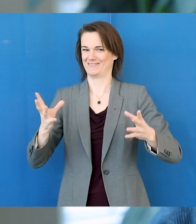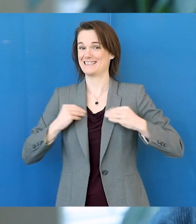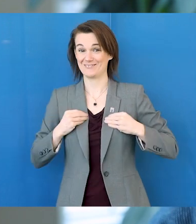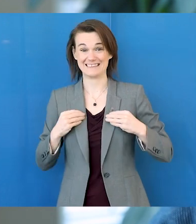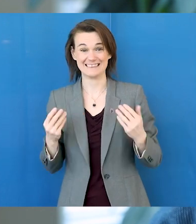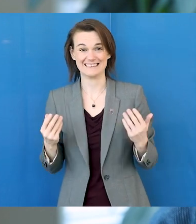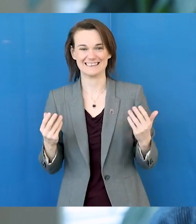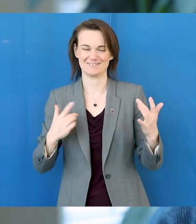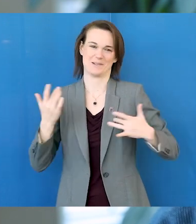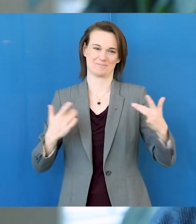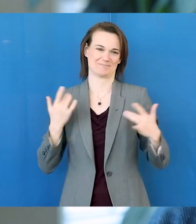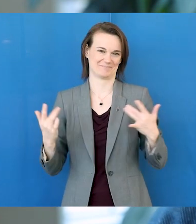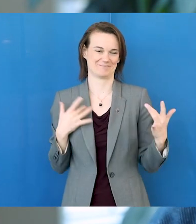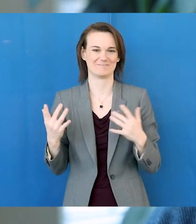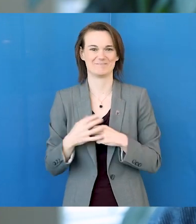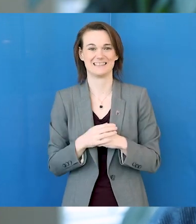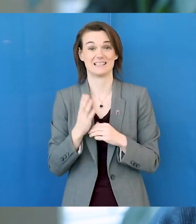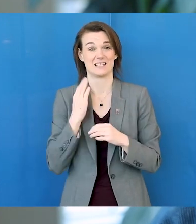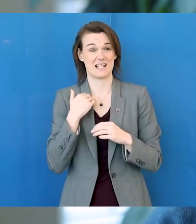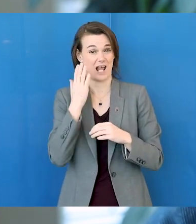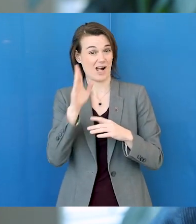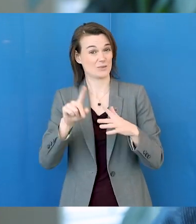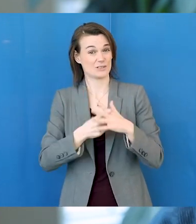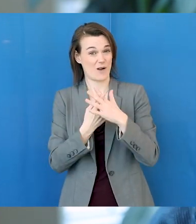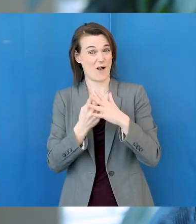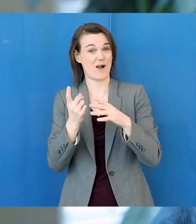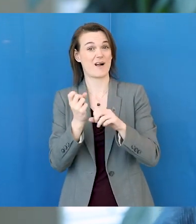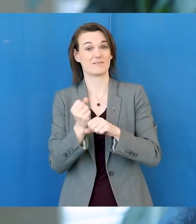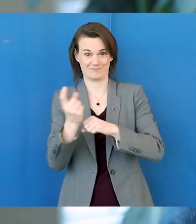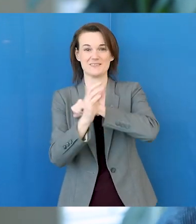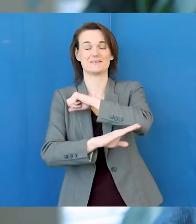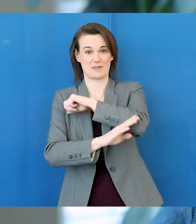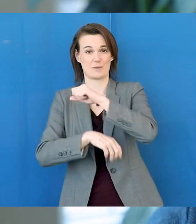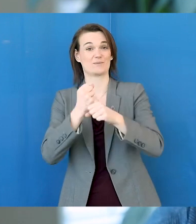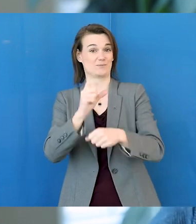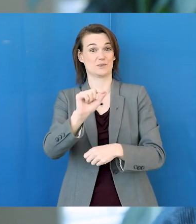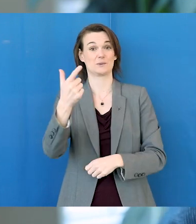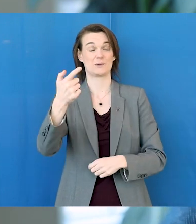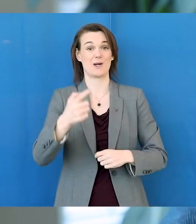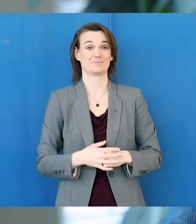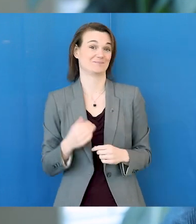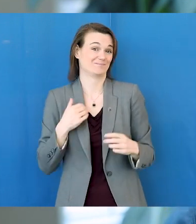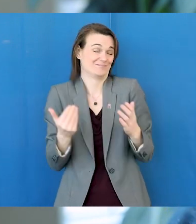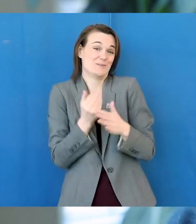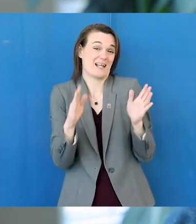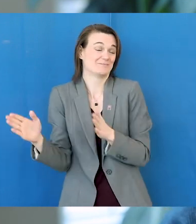and yeah so I got in so that was really exciting. So I'm starting September 2021,